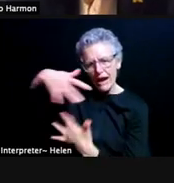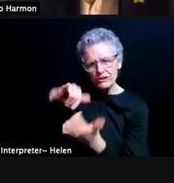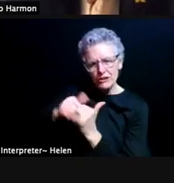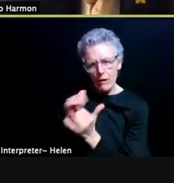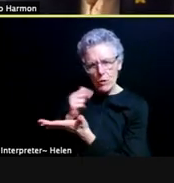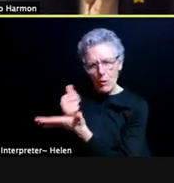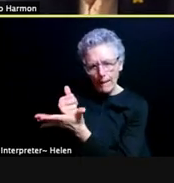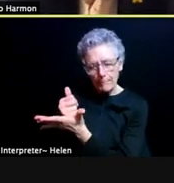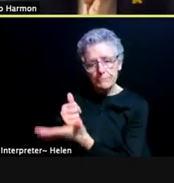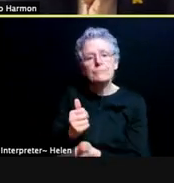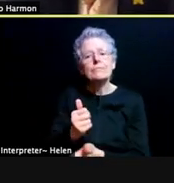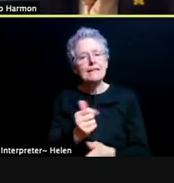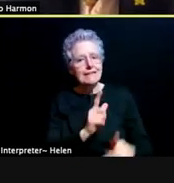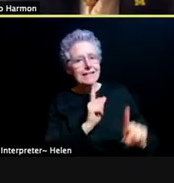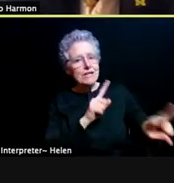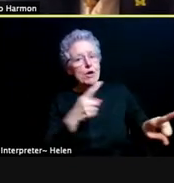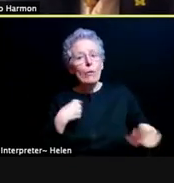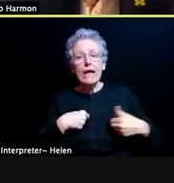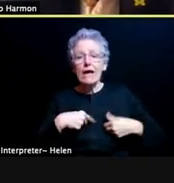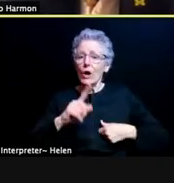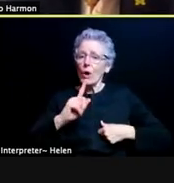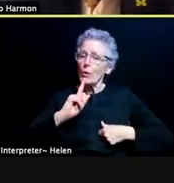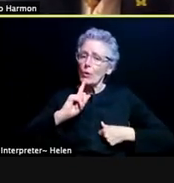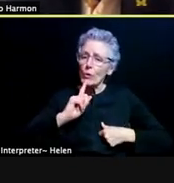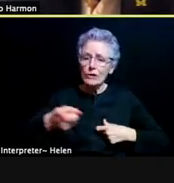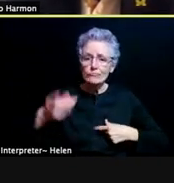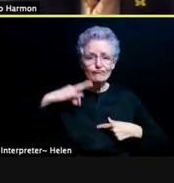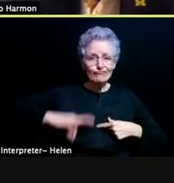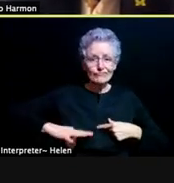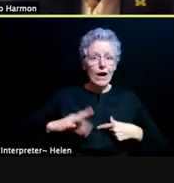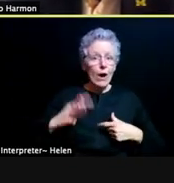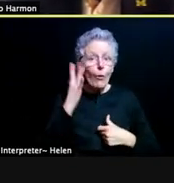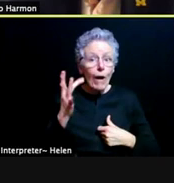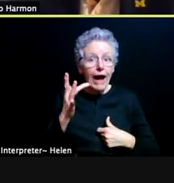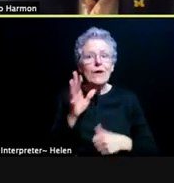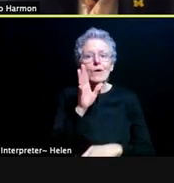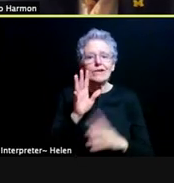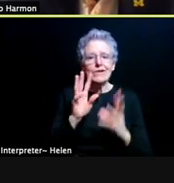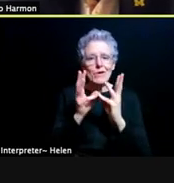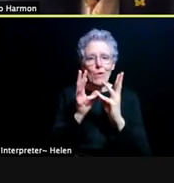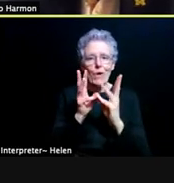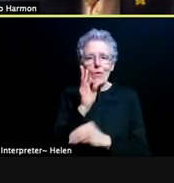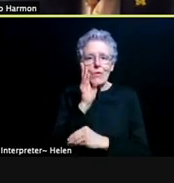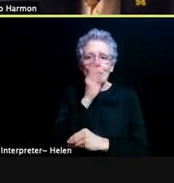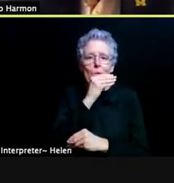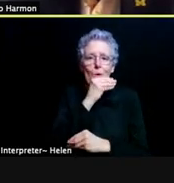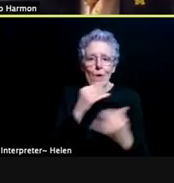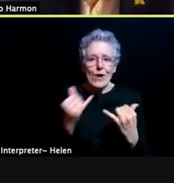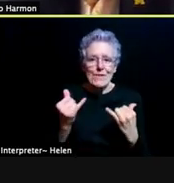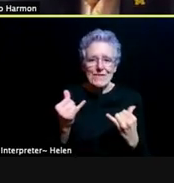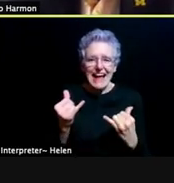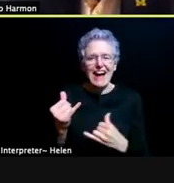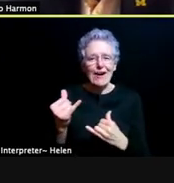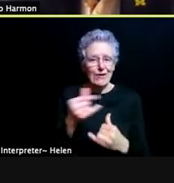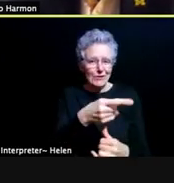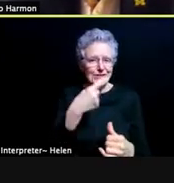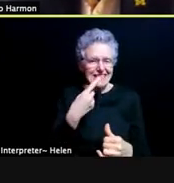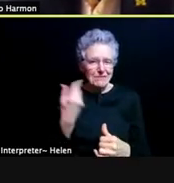So we've got a real advantage with the weather warming up, and as you mentioned earlier, outside with masks on,